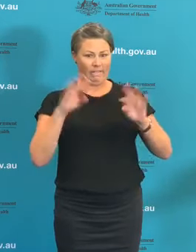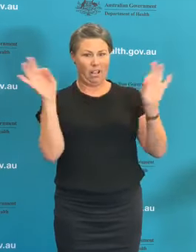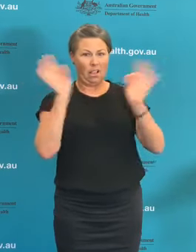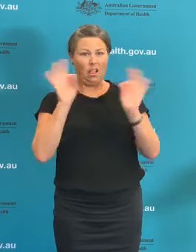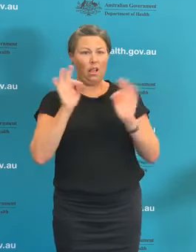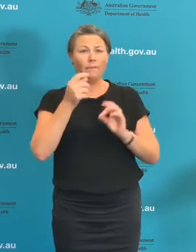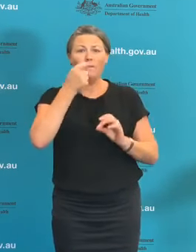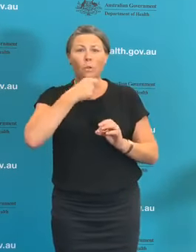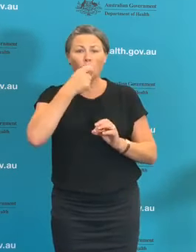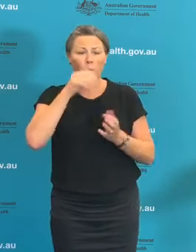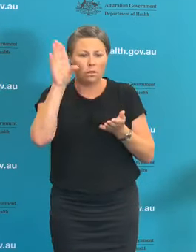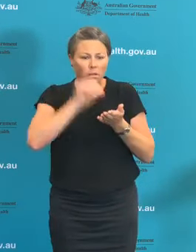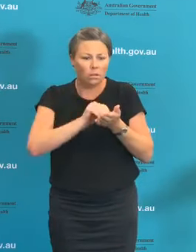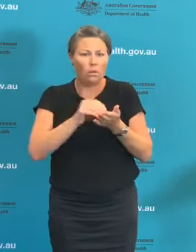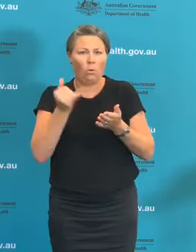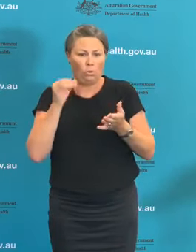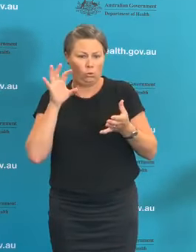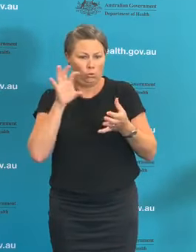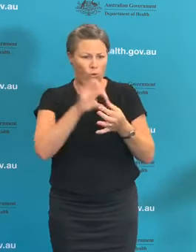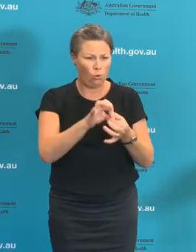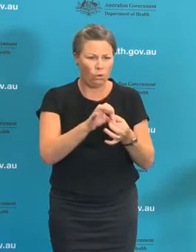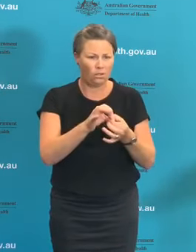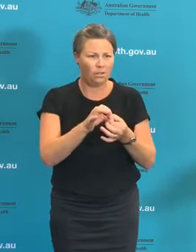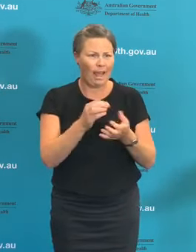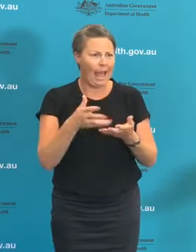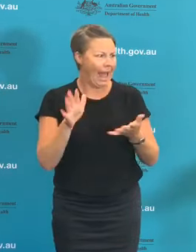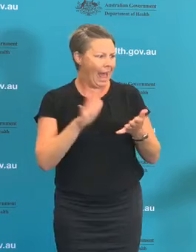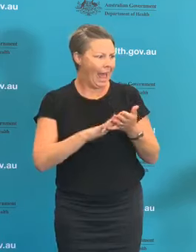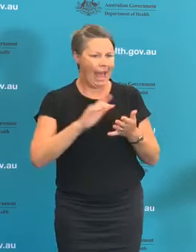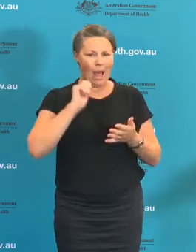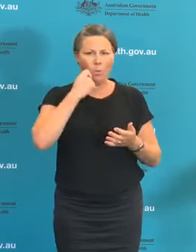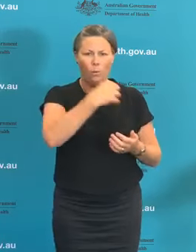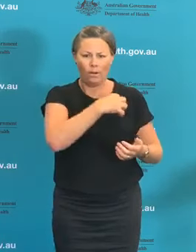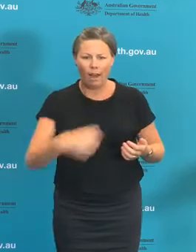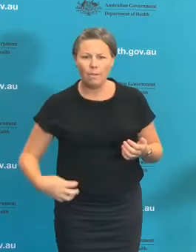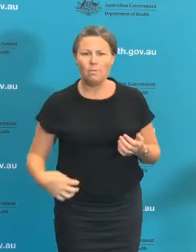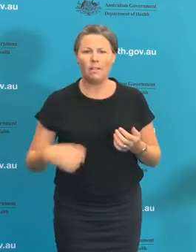expanding contract tracing if the app isn't successful?